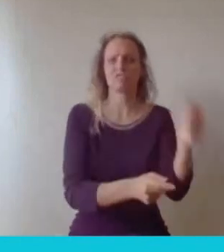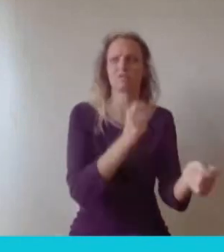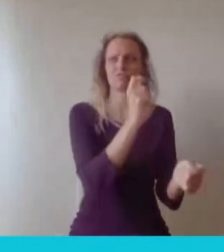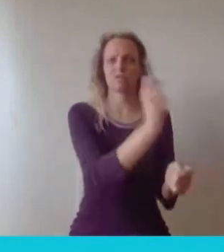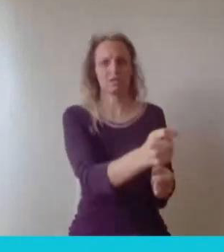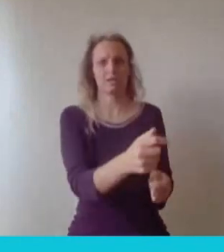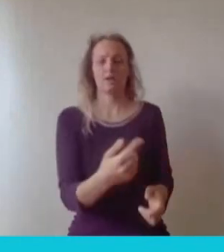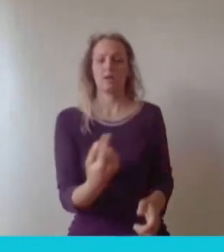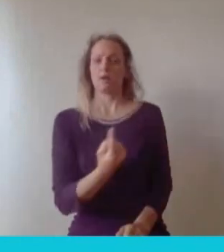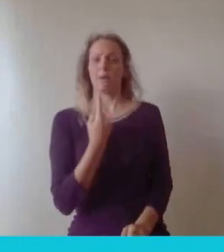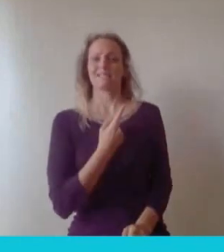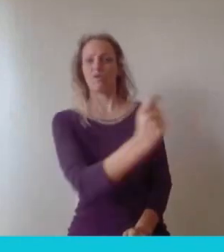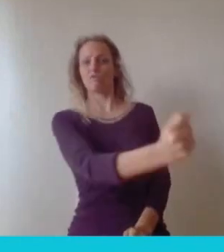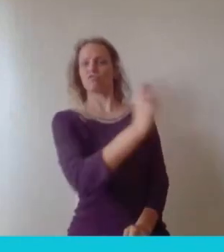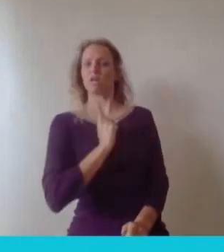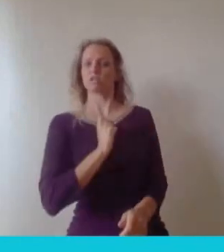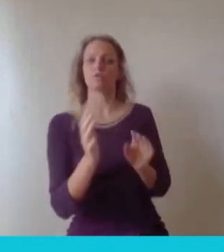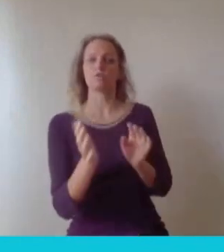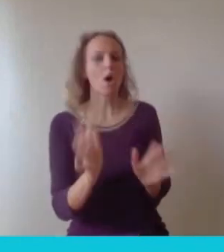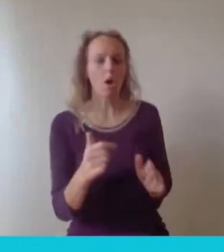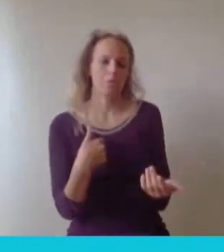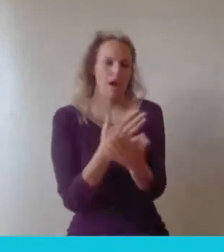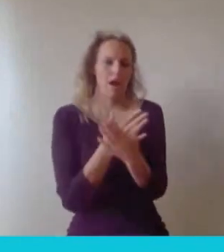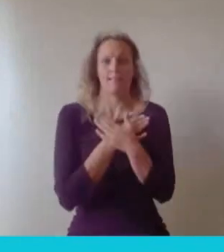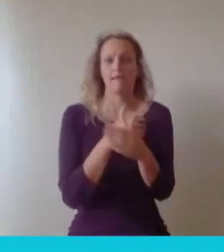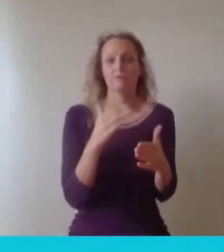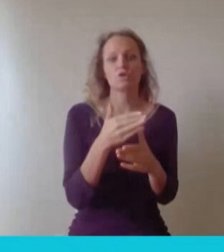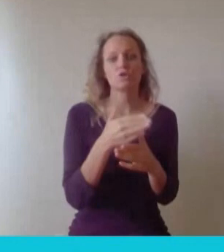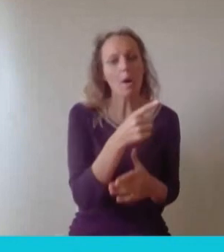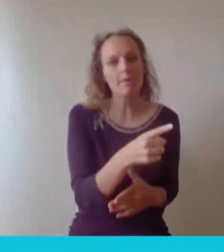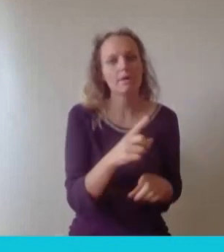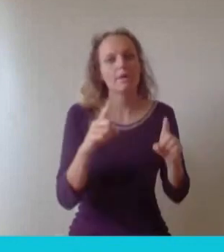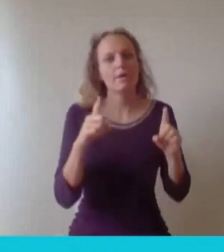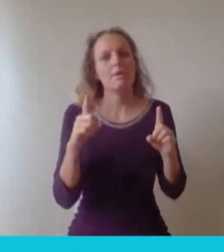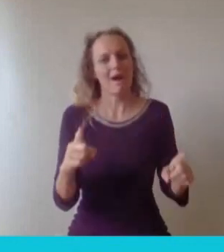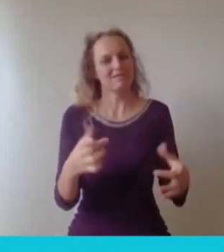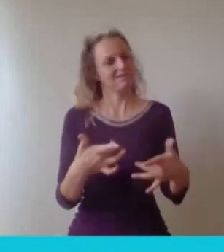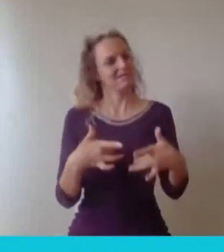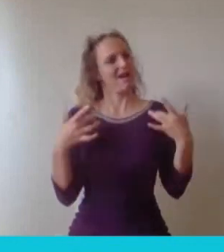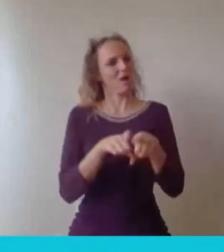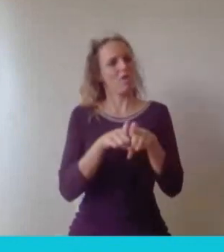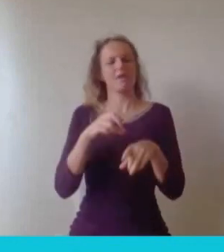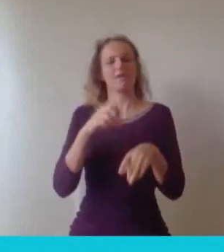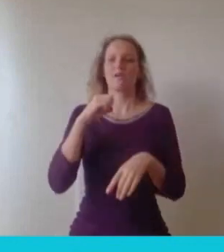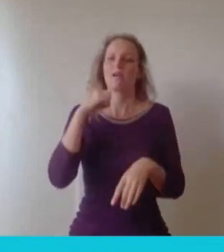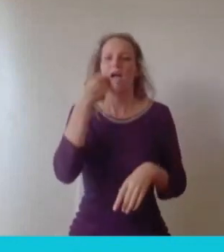love the people that I work with, but there's a reason that I'm going home every night and I'm working and I think just that kind of sitting